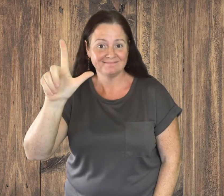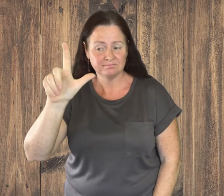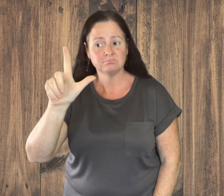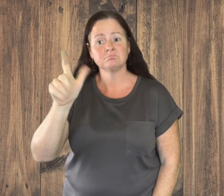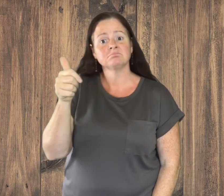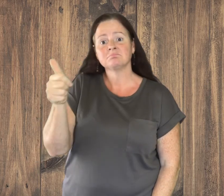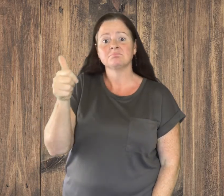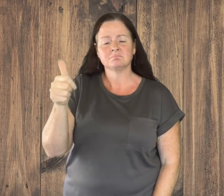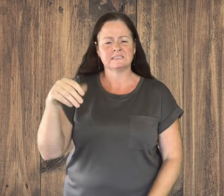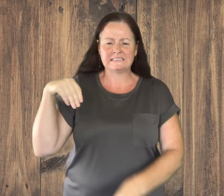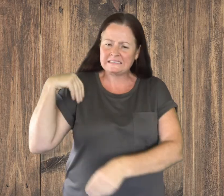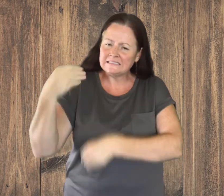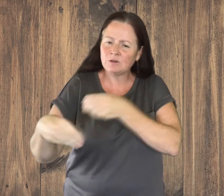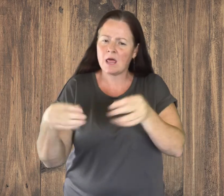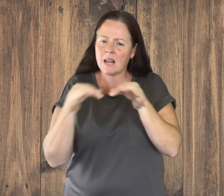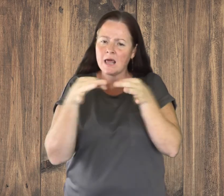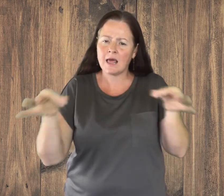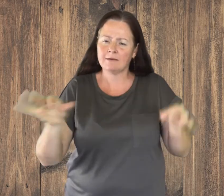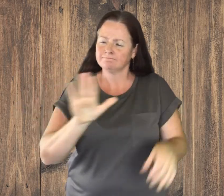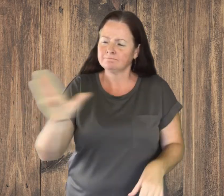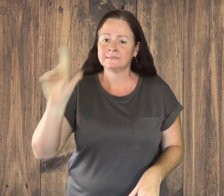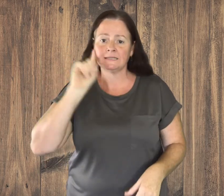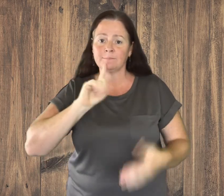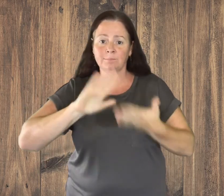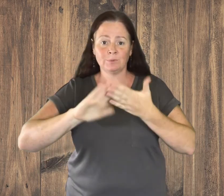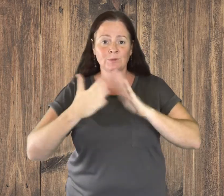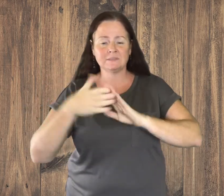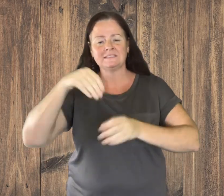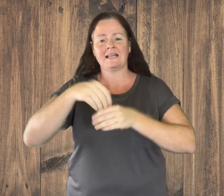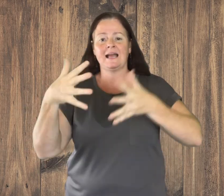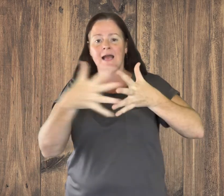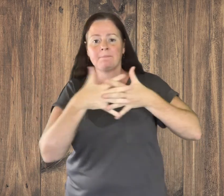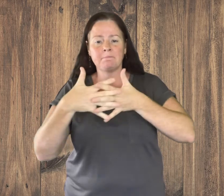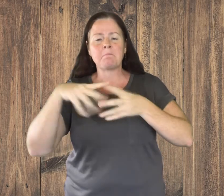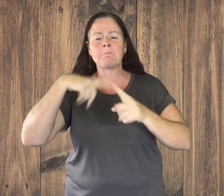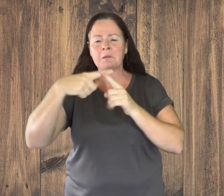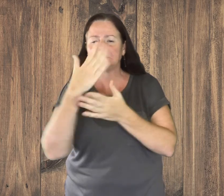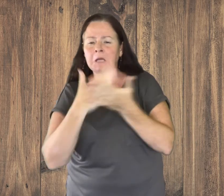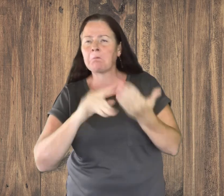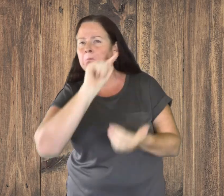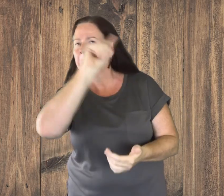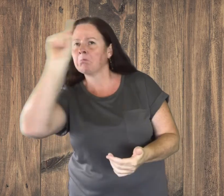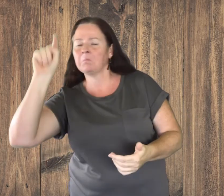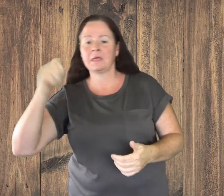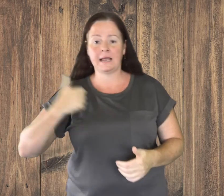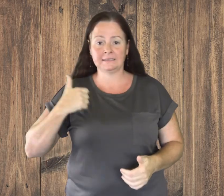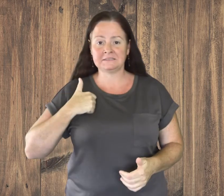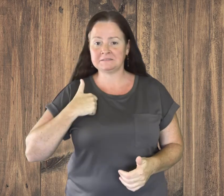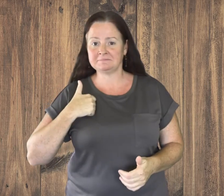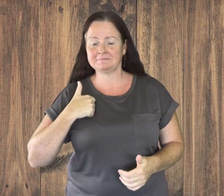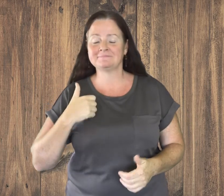It is used predominantly in the United States and in many parts of Canada.